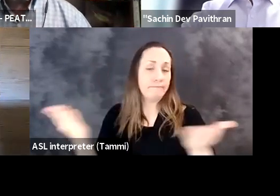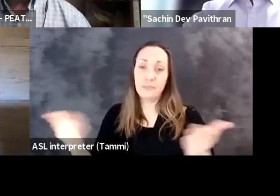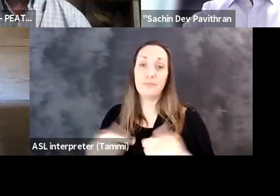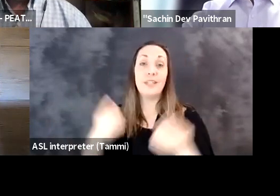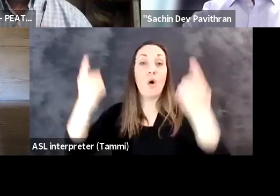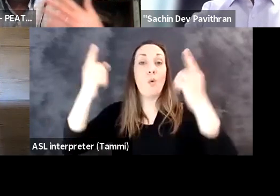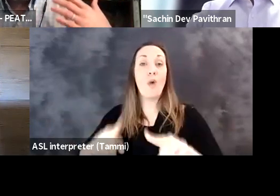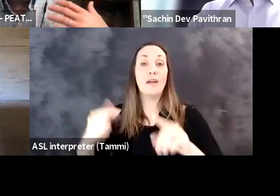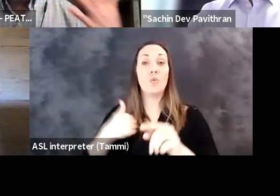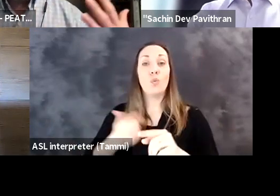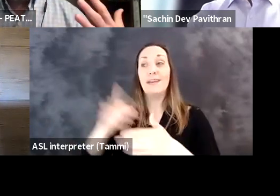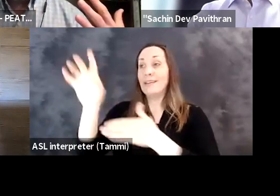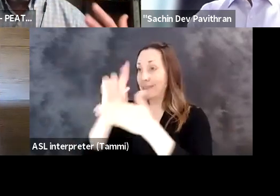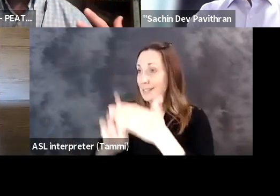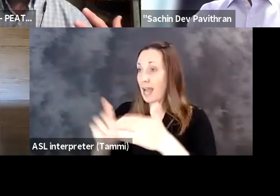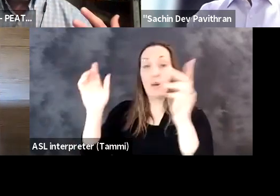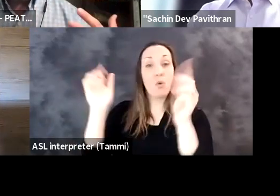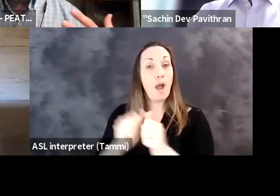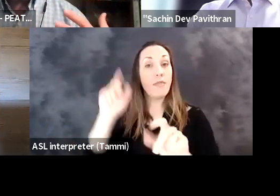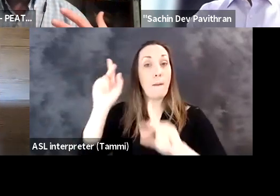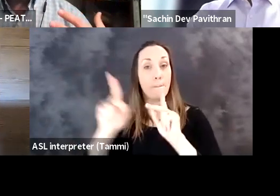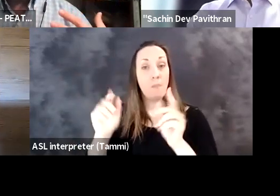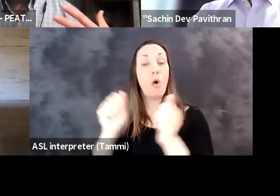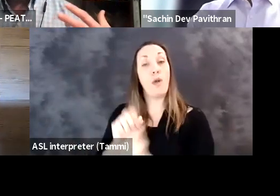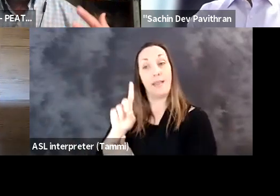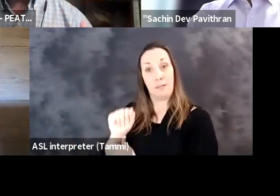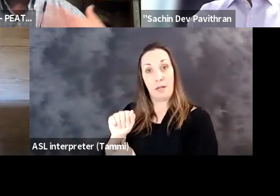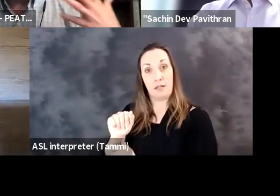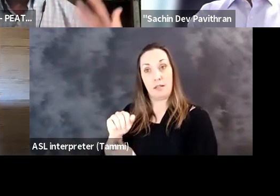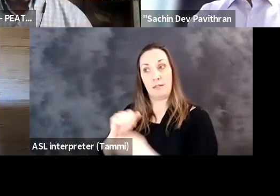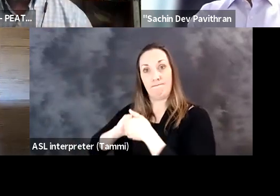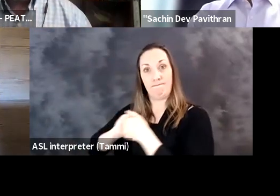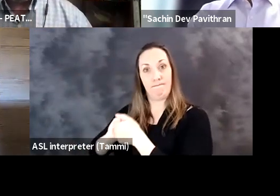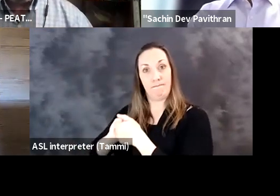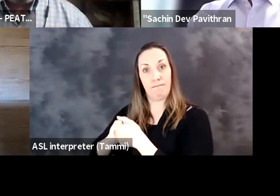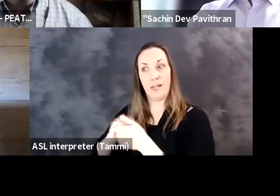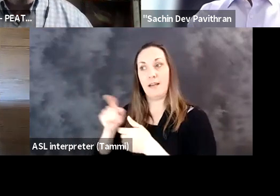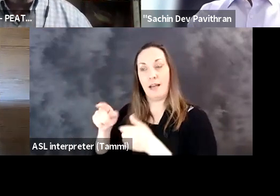community focused on the accessibility of this new paradigm is that when we